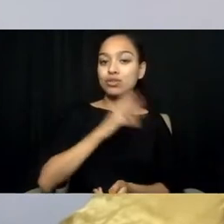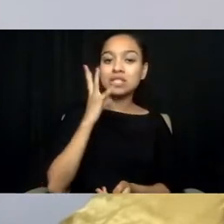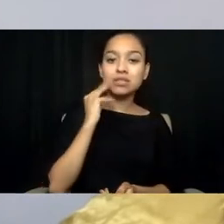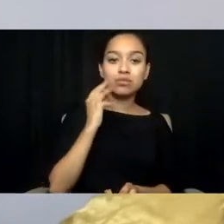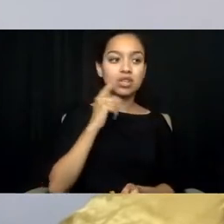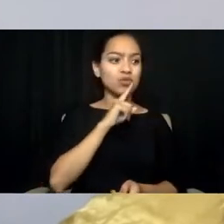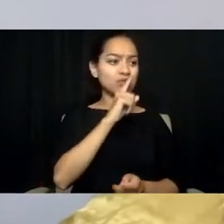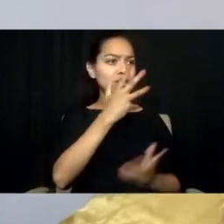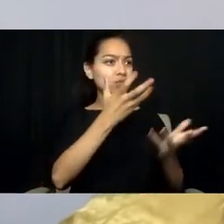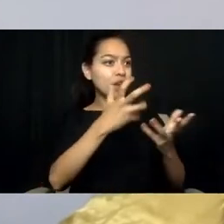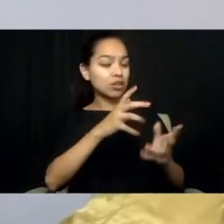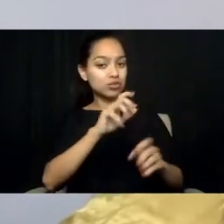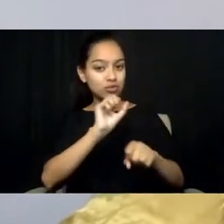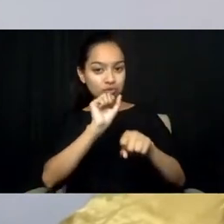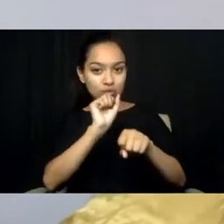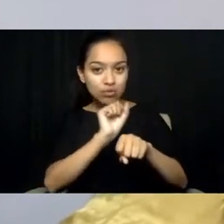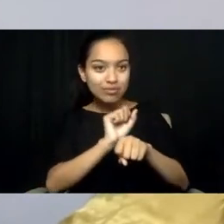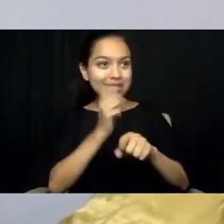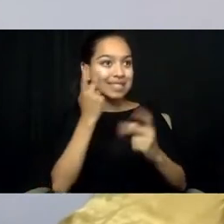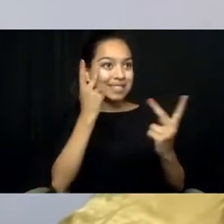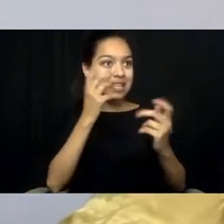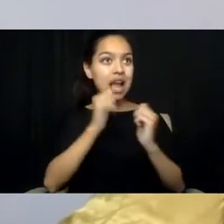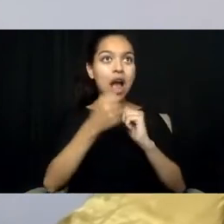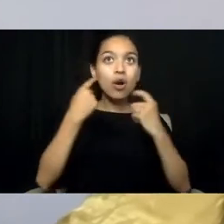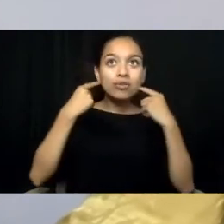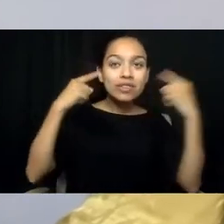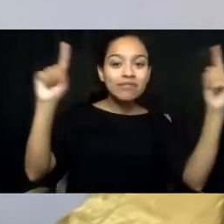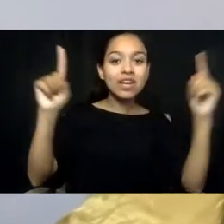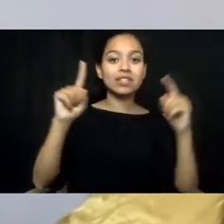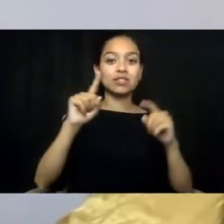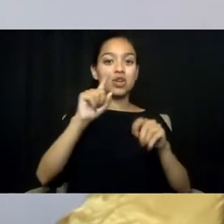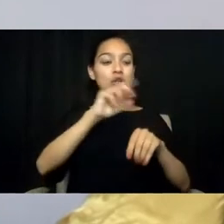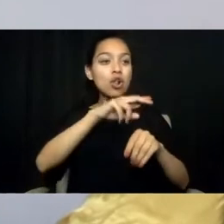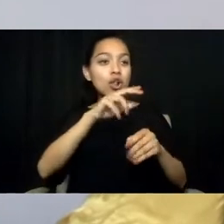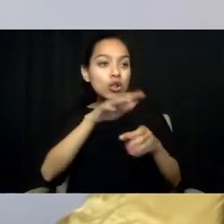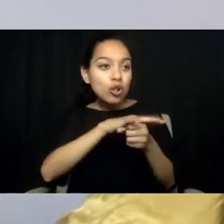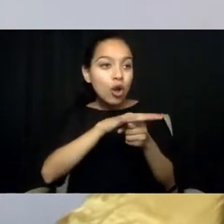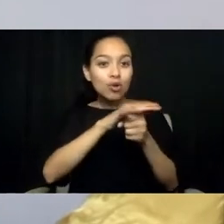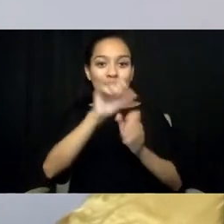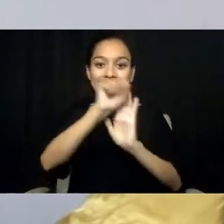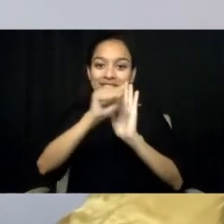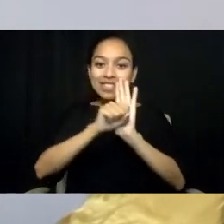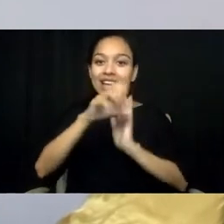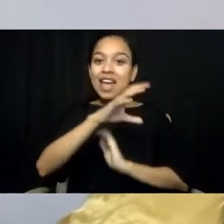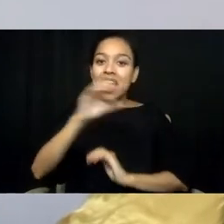at the local, state, tribal, and national level to advance access to equitable mental health care